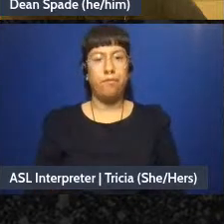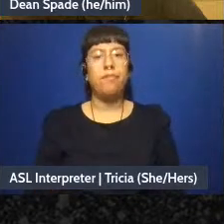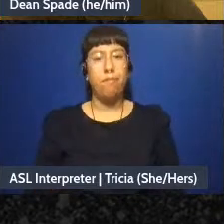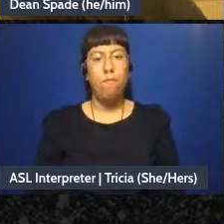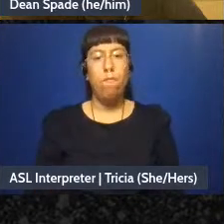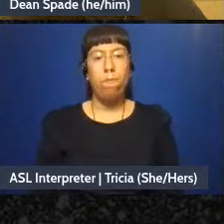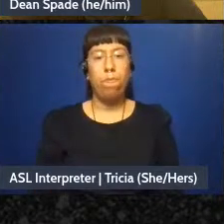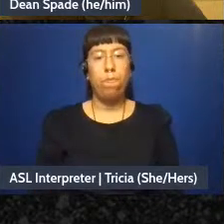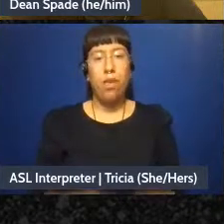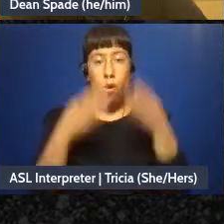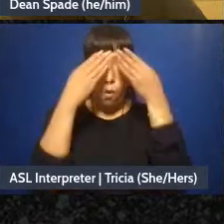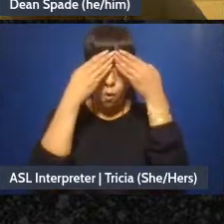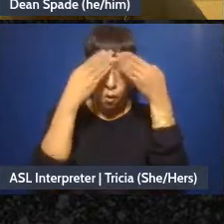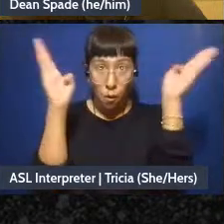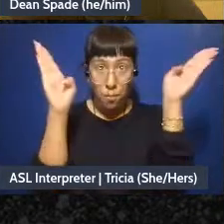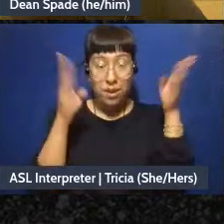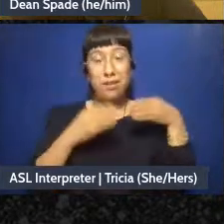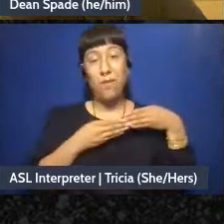Openness, patience